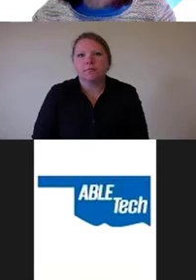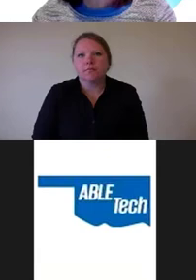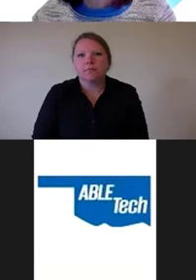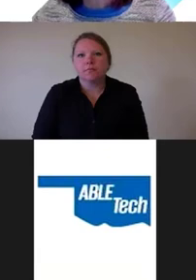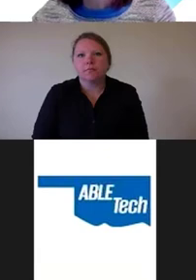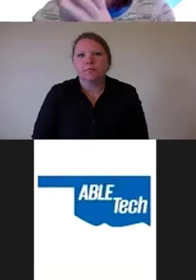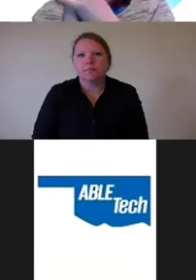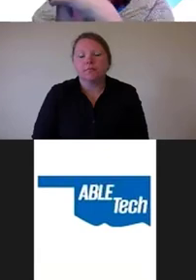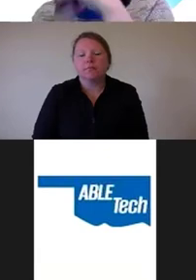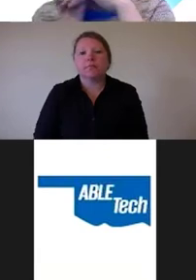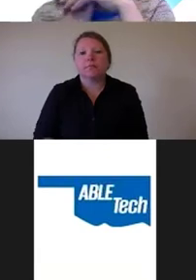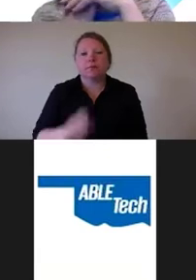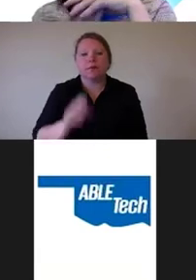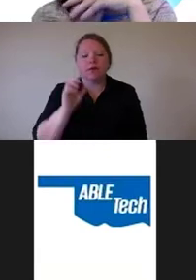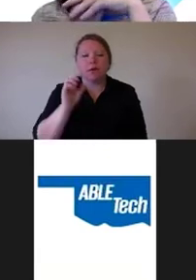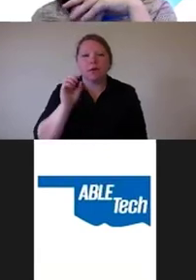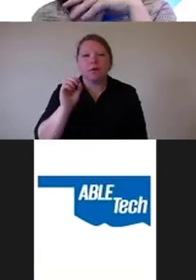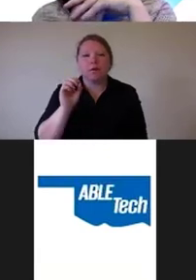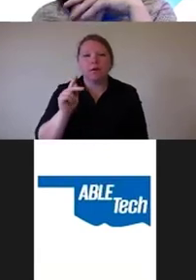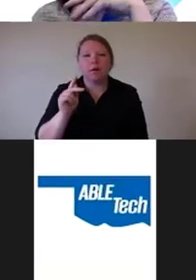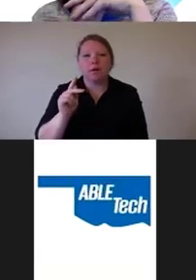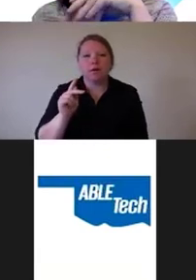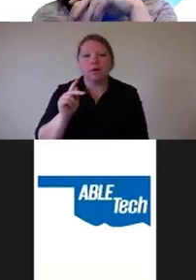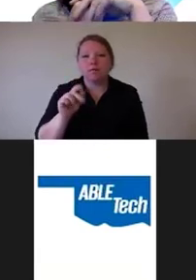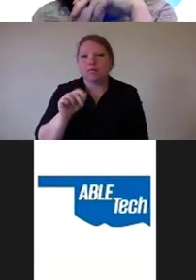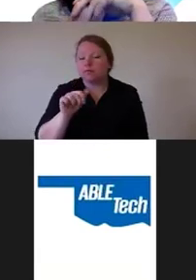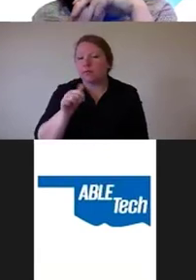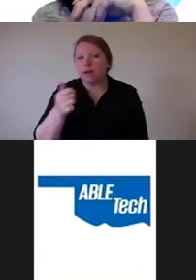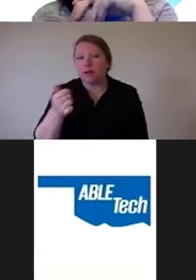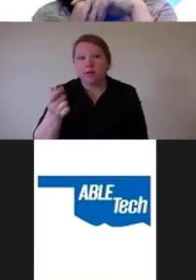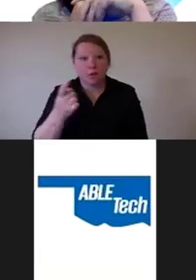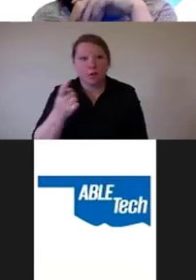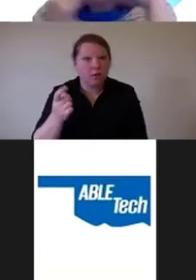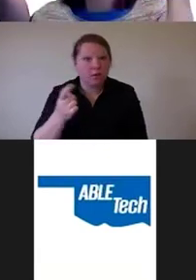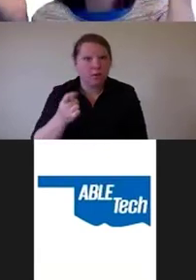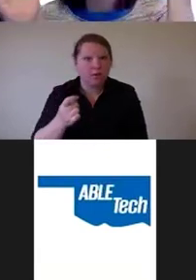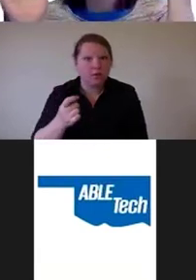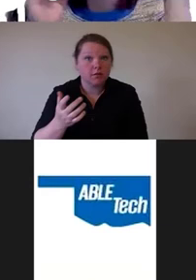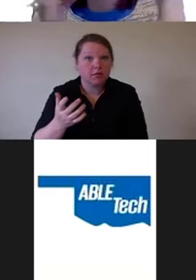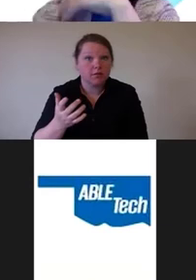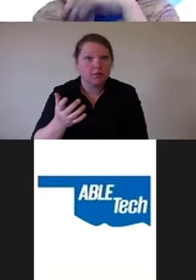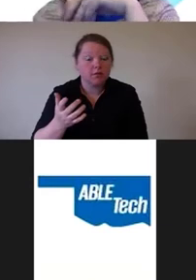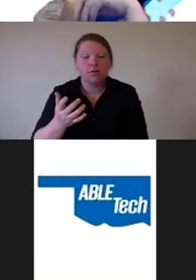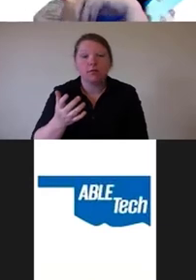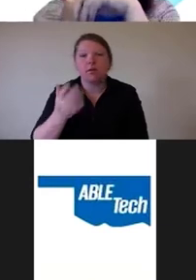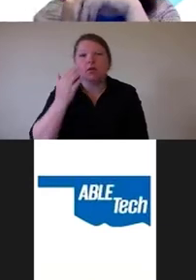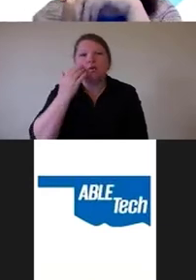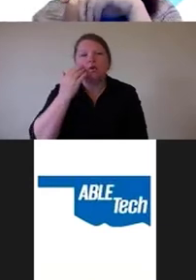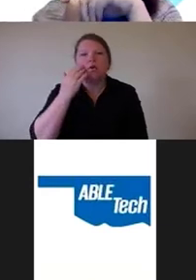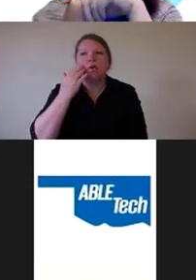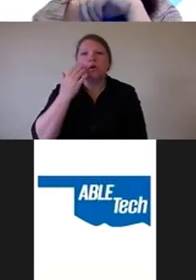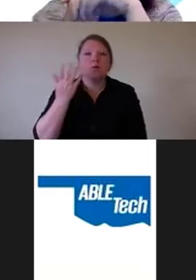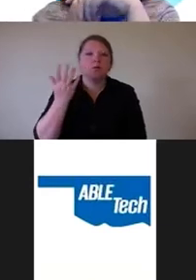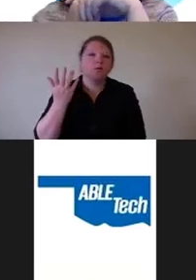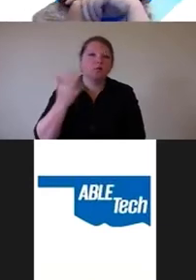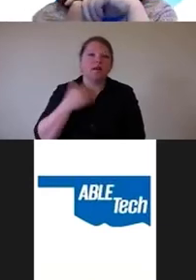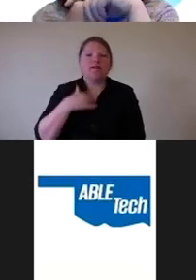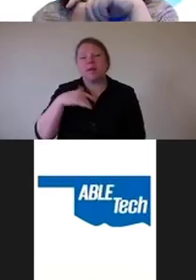OK, any other questions, you know, we've got like five minutes left,